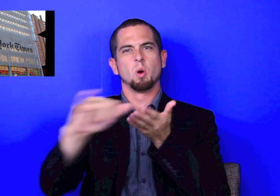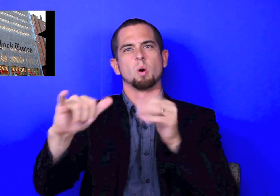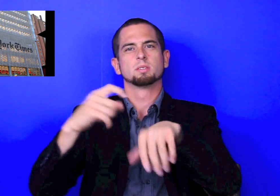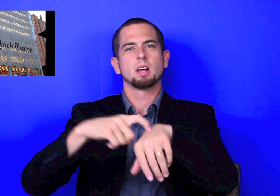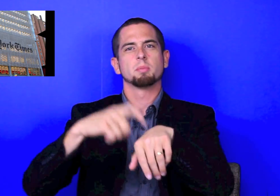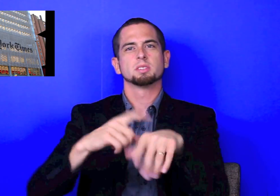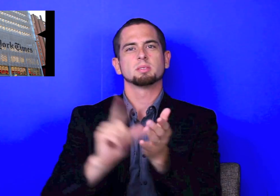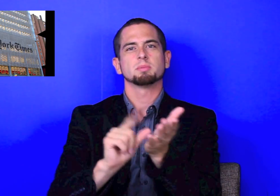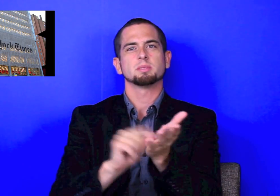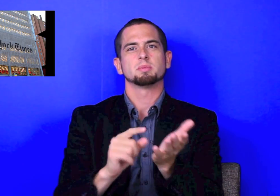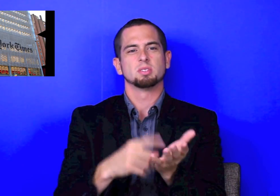What is the hearing standard of media? The New York Times